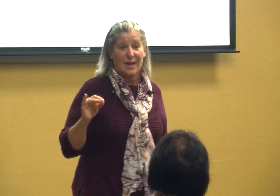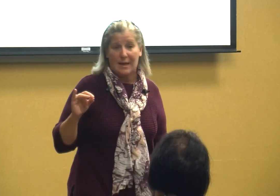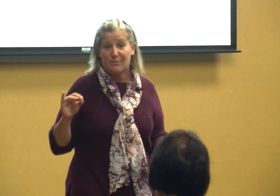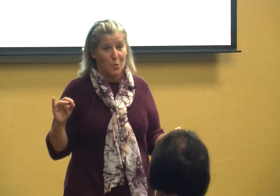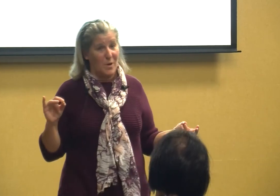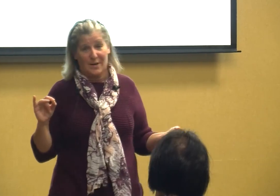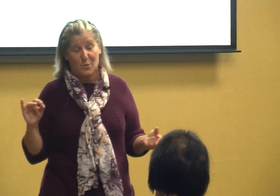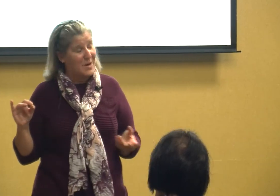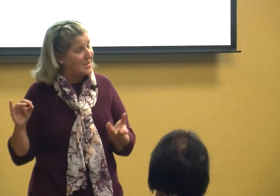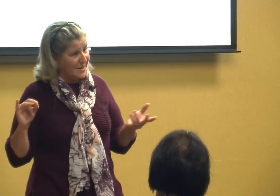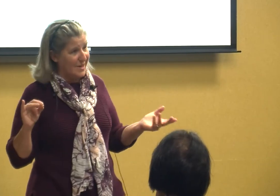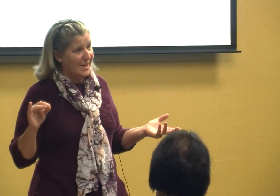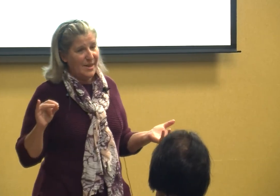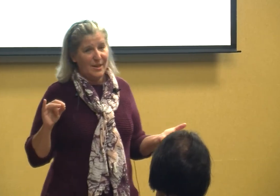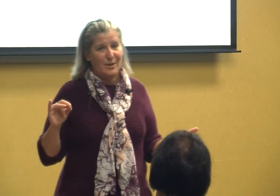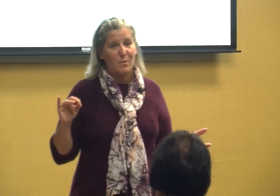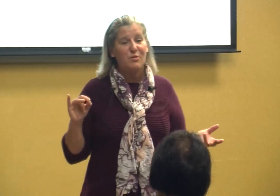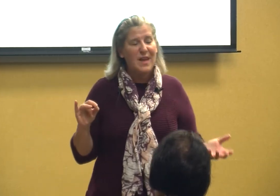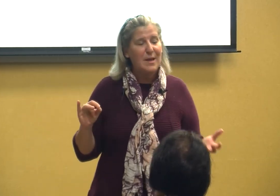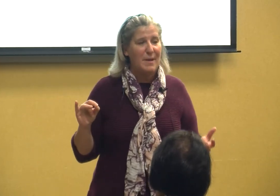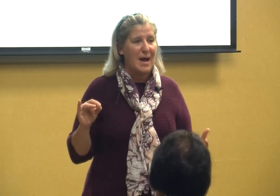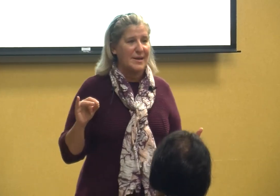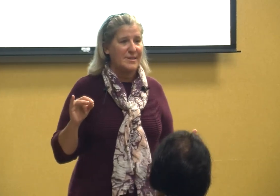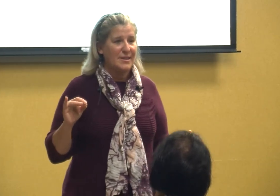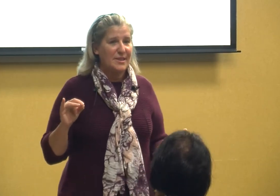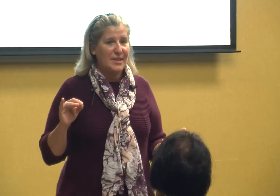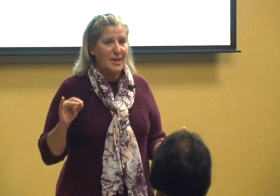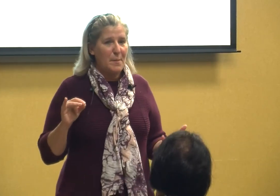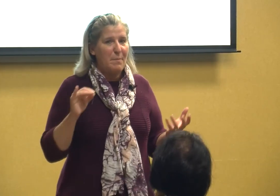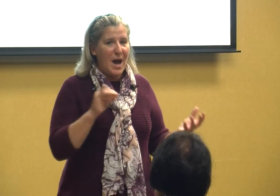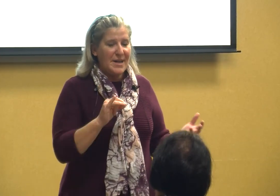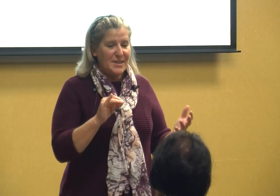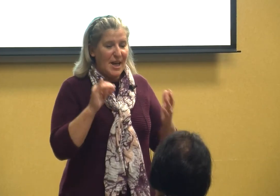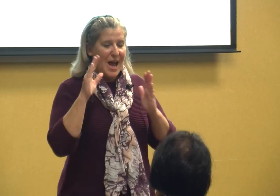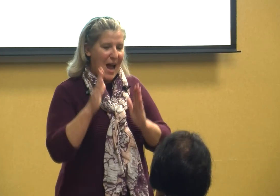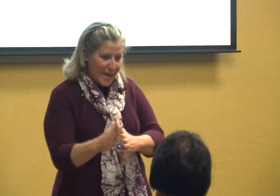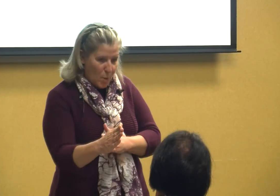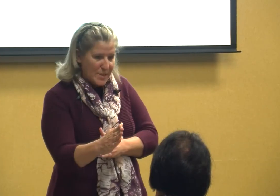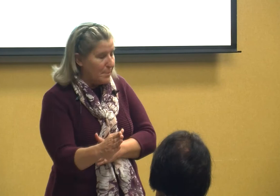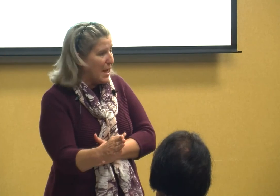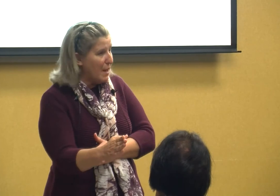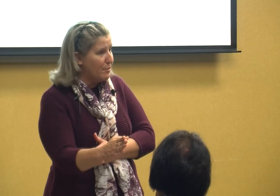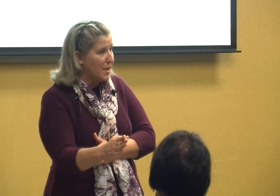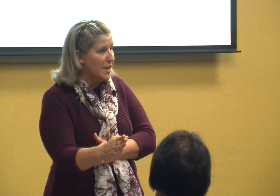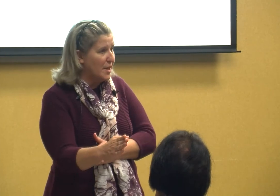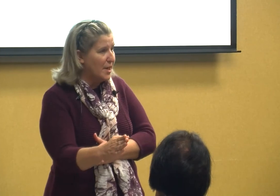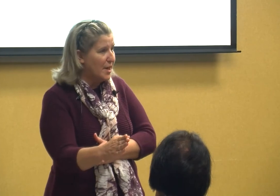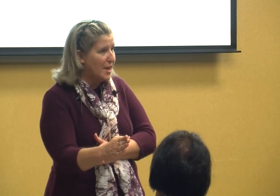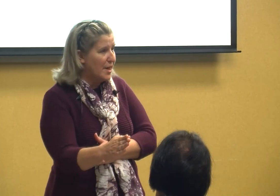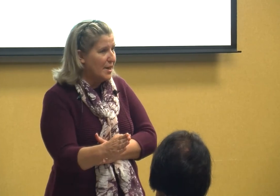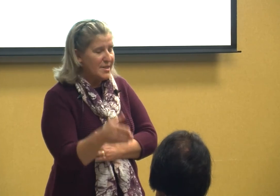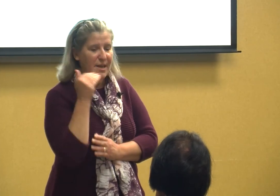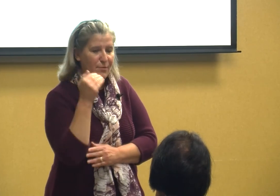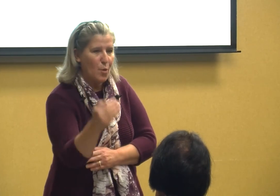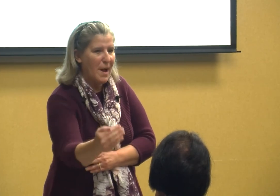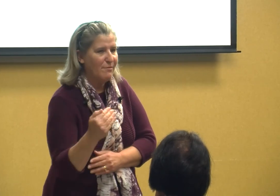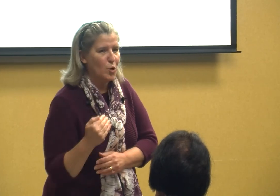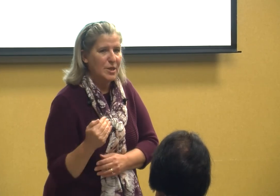and for whatever reason you know think about it but I owe it to Beth to give her my full attention